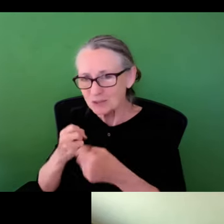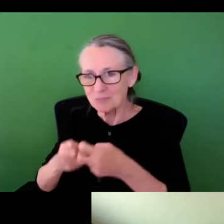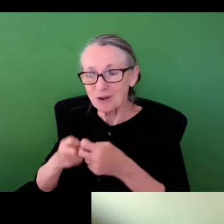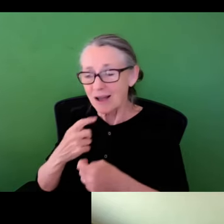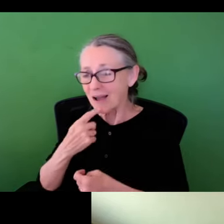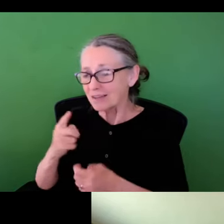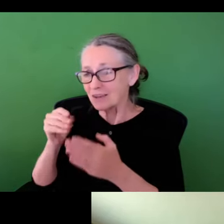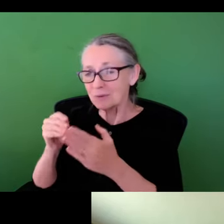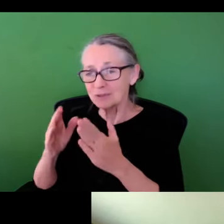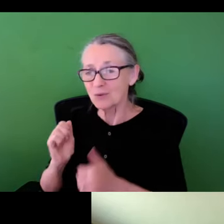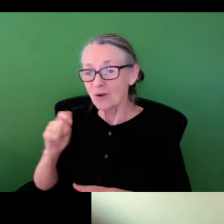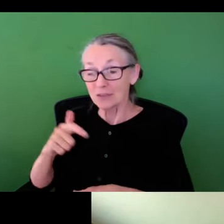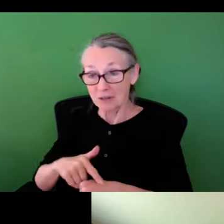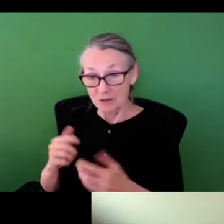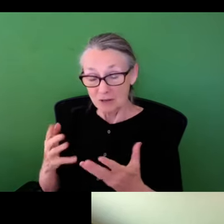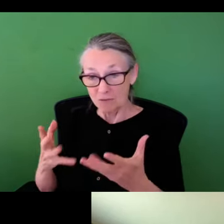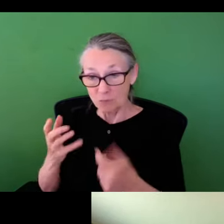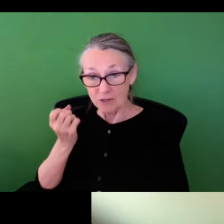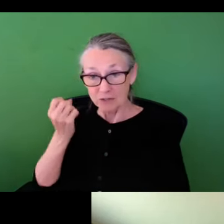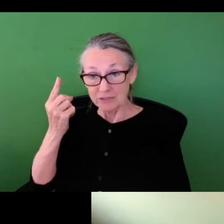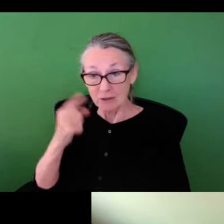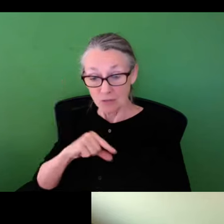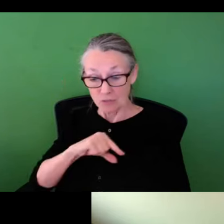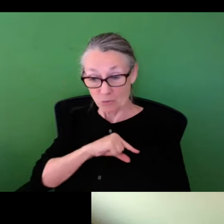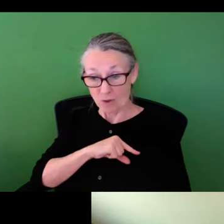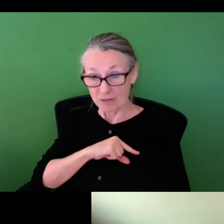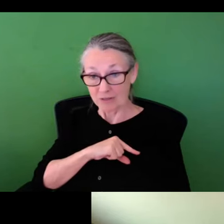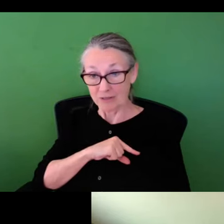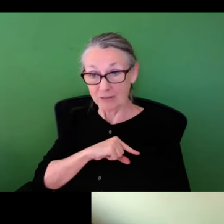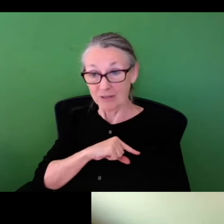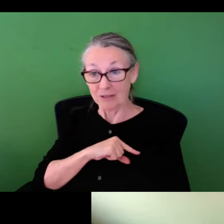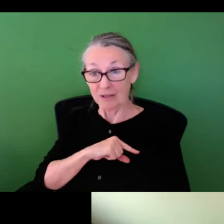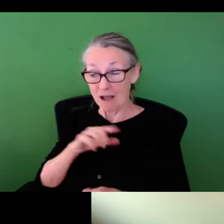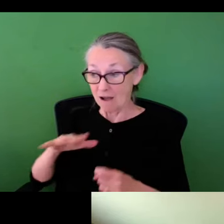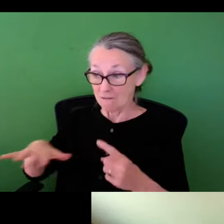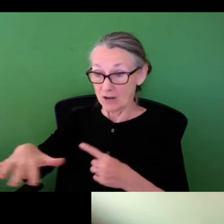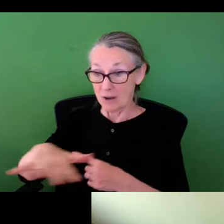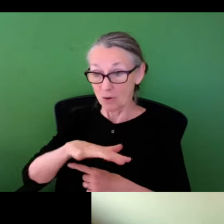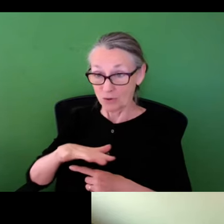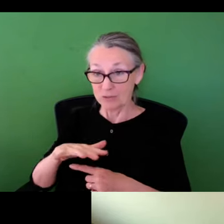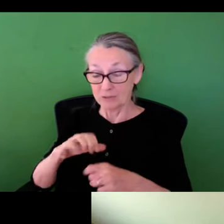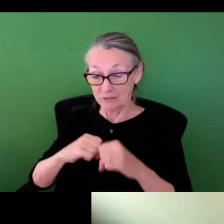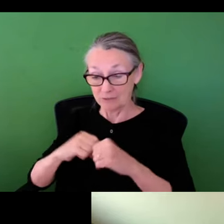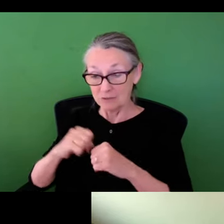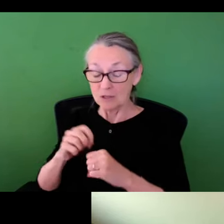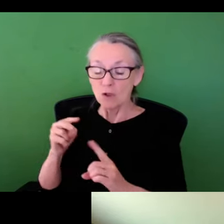It's not just a physical problem. It's a social problem. I tell my students all the time if you want to understand the quality